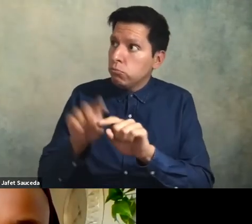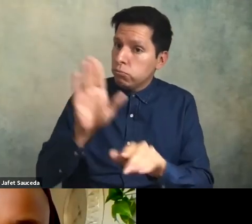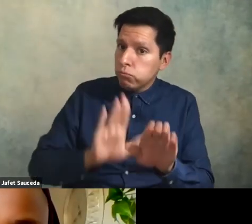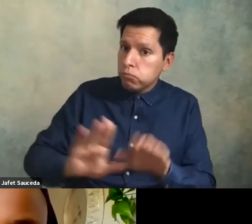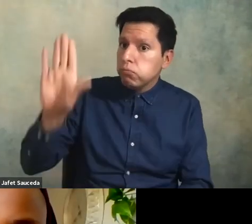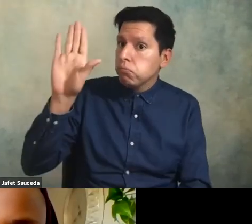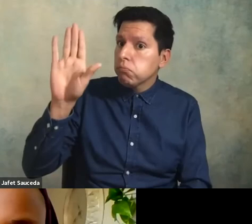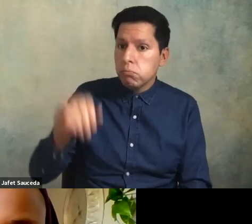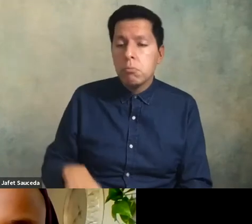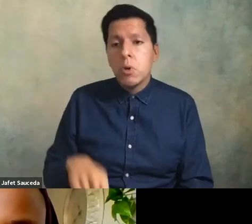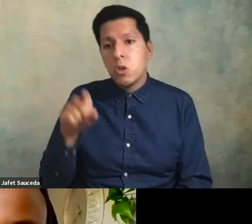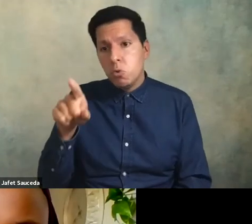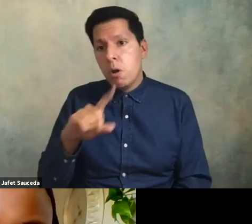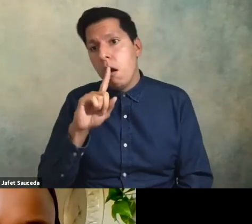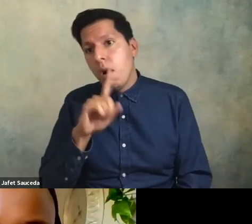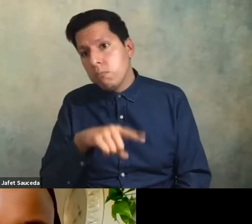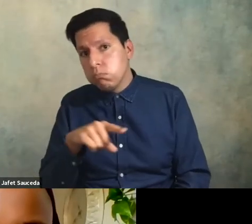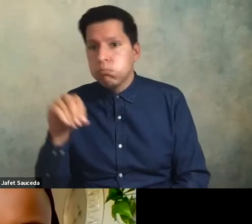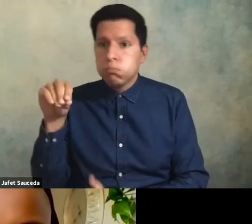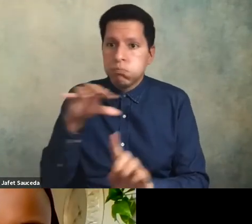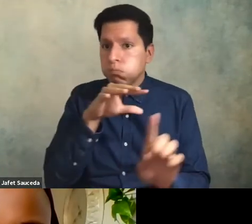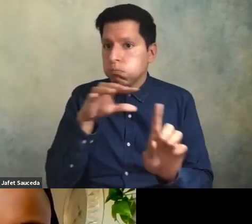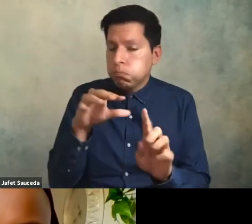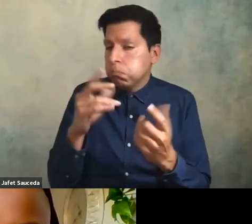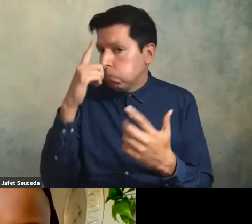highlight you and you can ask your question properly so i'm going to go ahead and